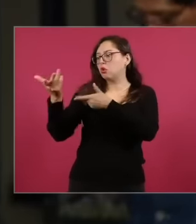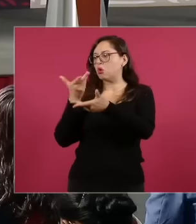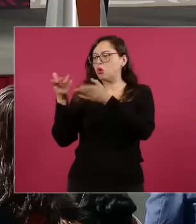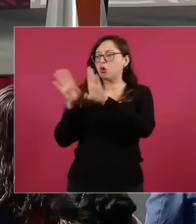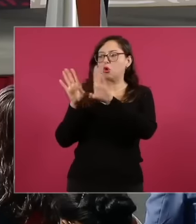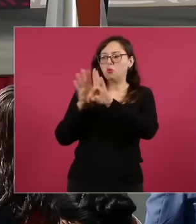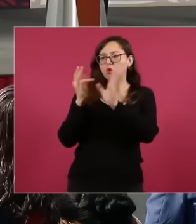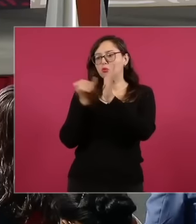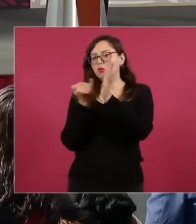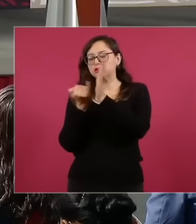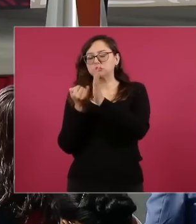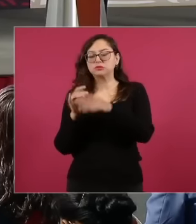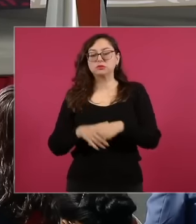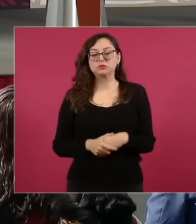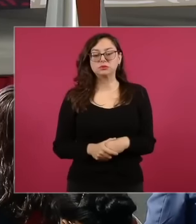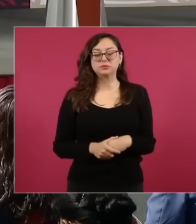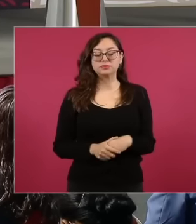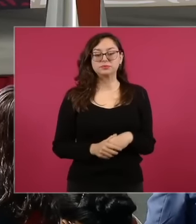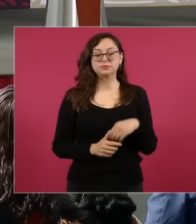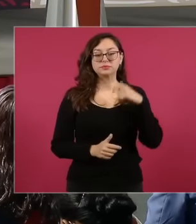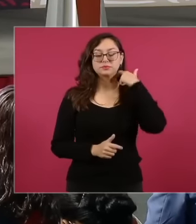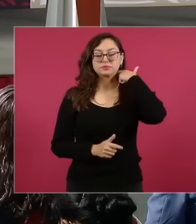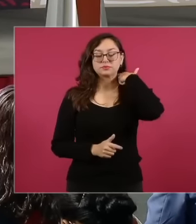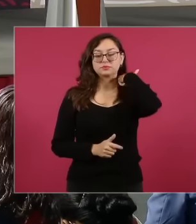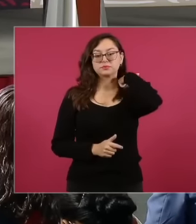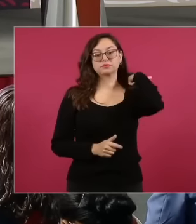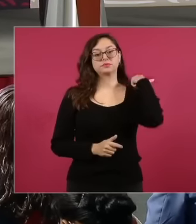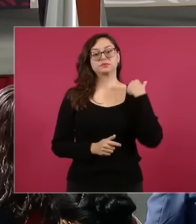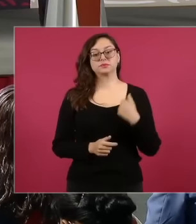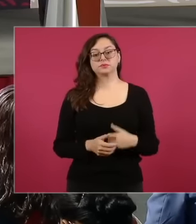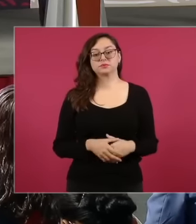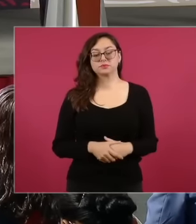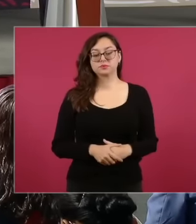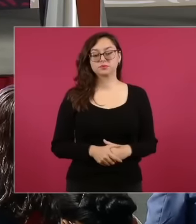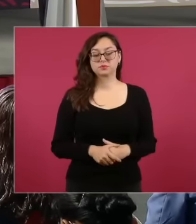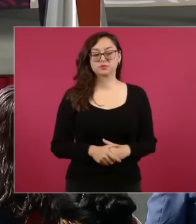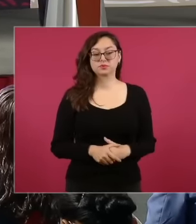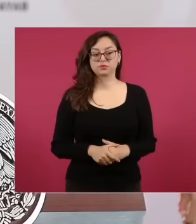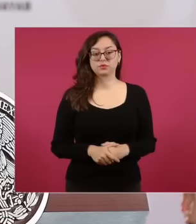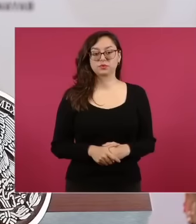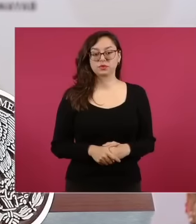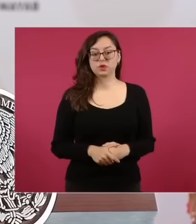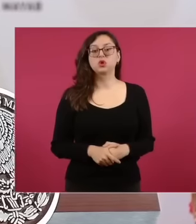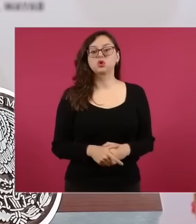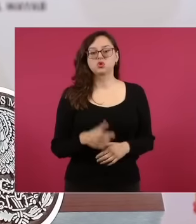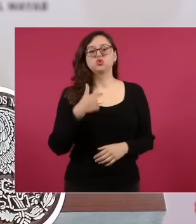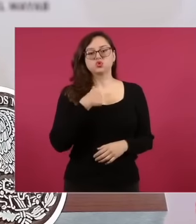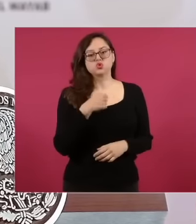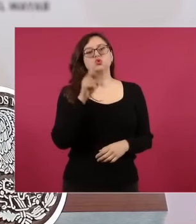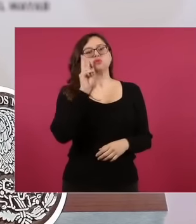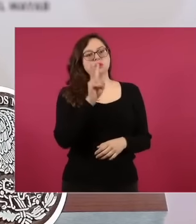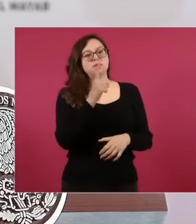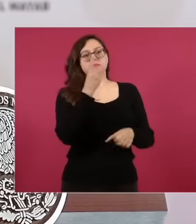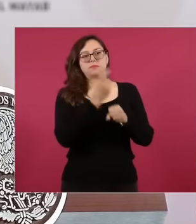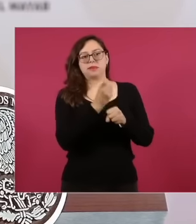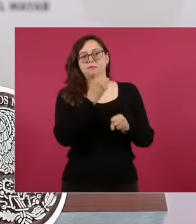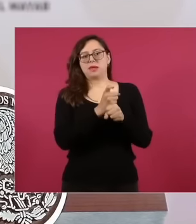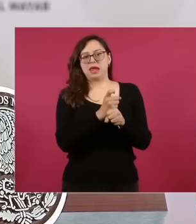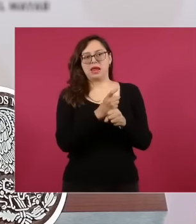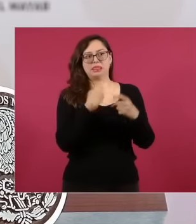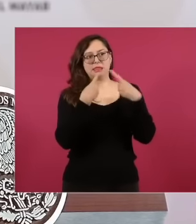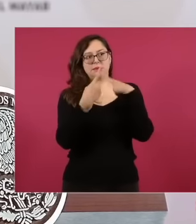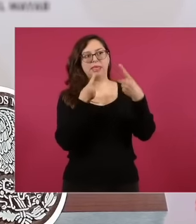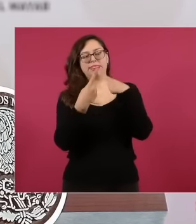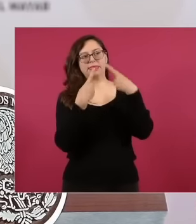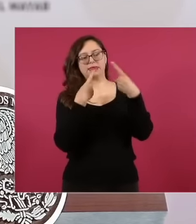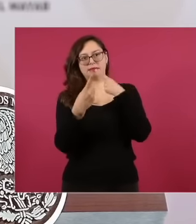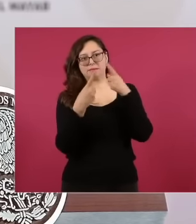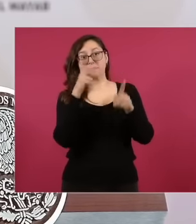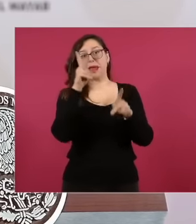situation Well, I saw the first part of the debate, I liked it quite a lot eh Since I